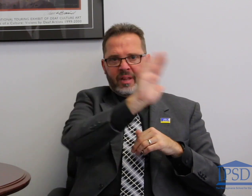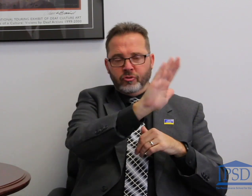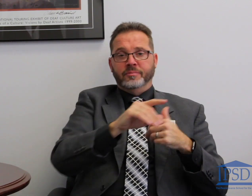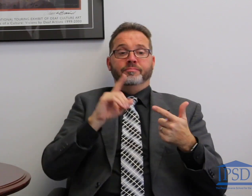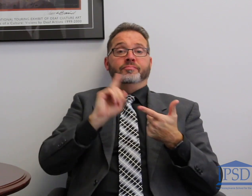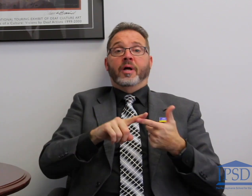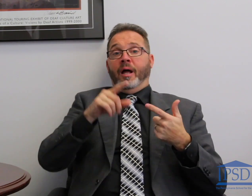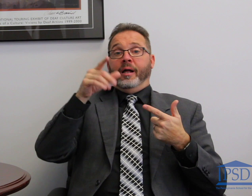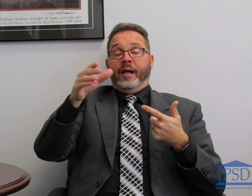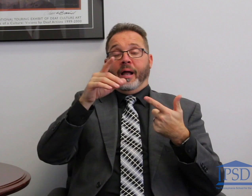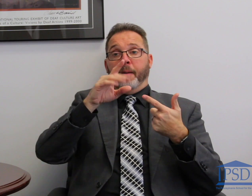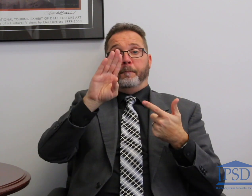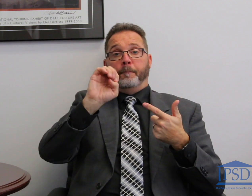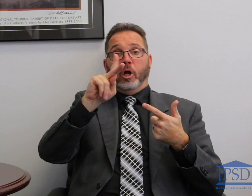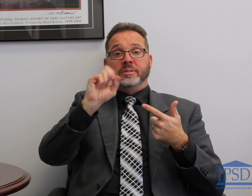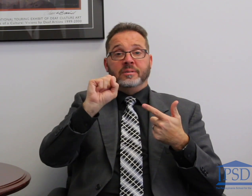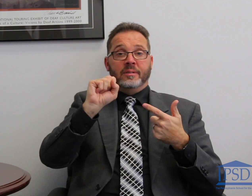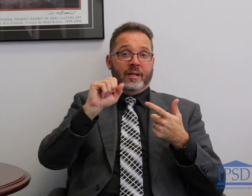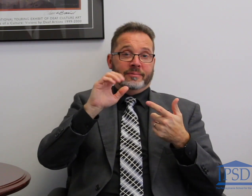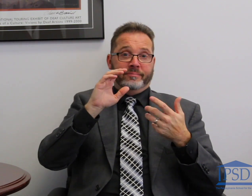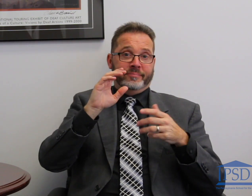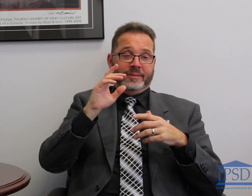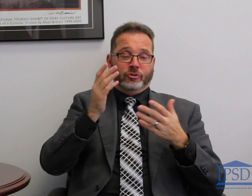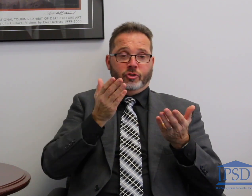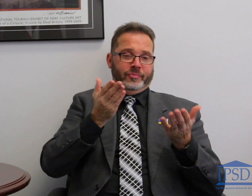their holiday event soon, too, as well as the Berks Deaf and Hard of Hearing